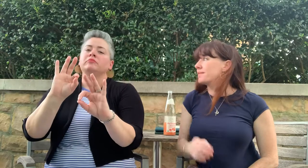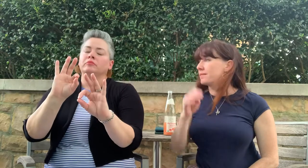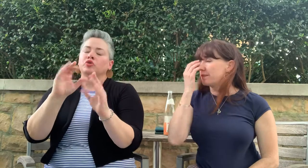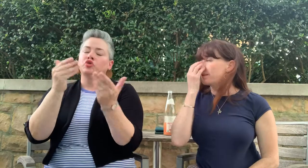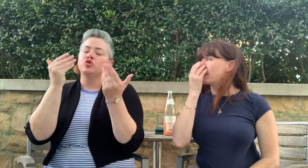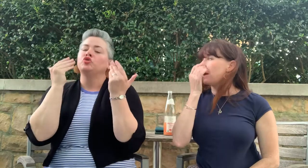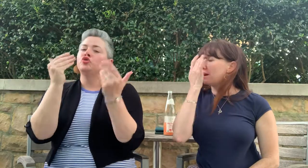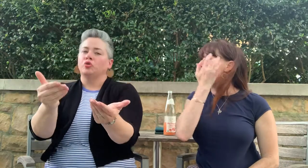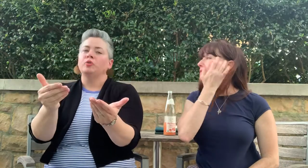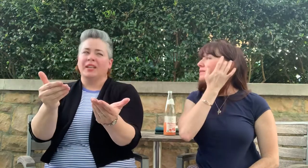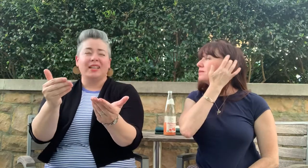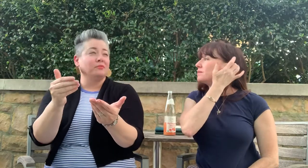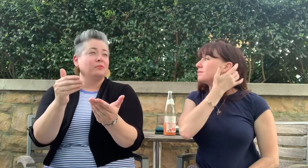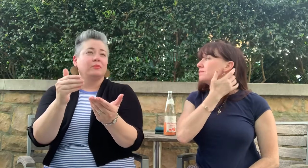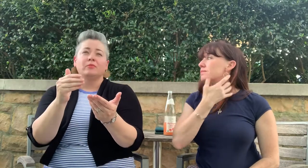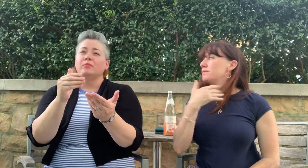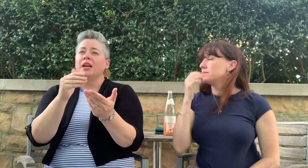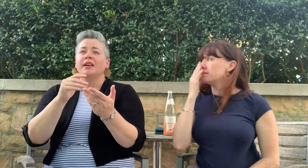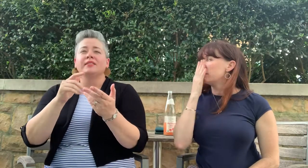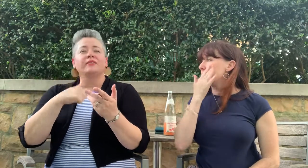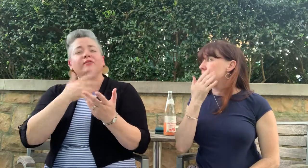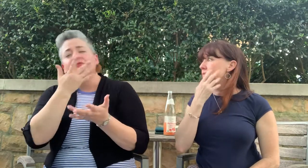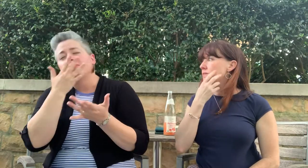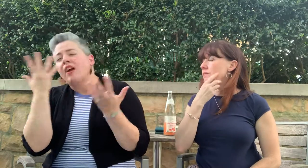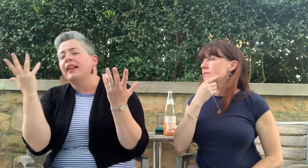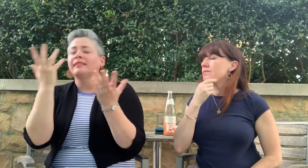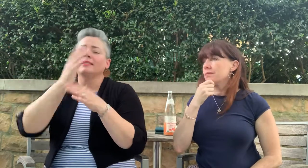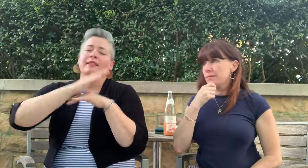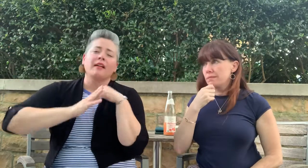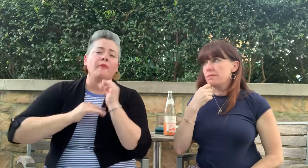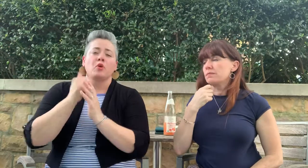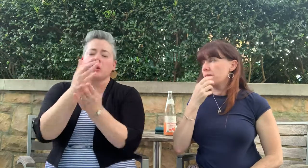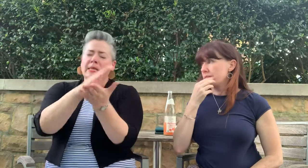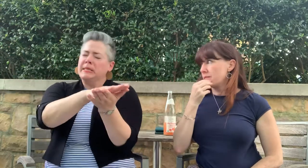It is so clean, so friendly. A wonderful place to stay.